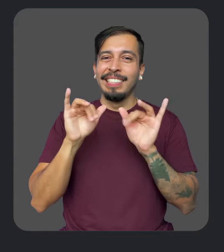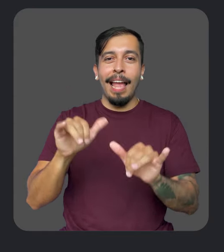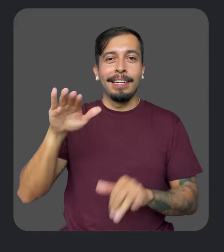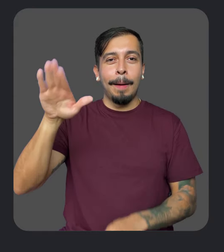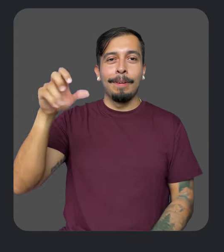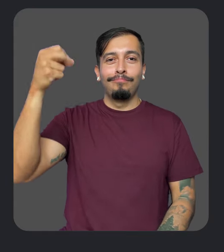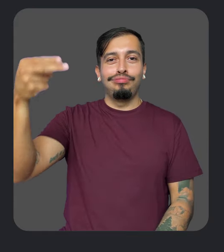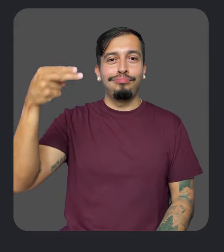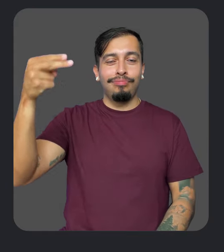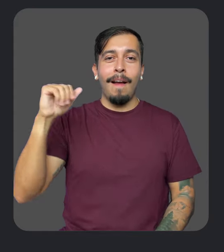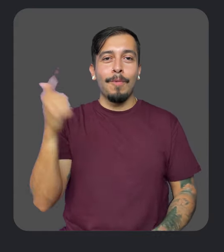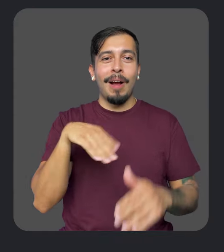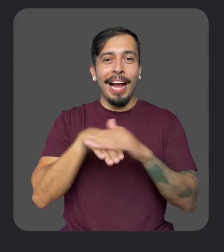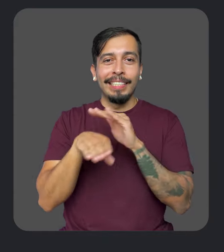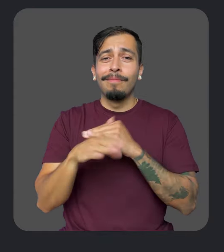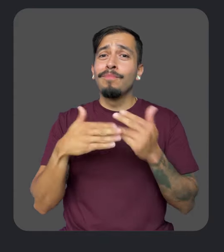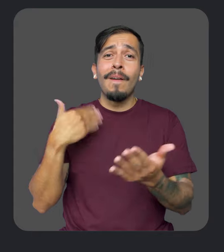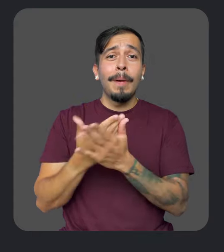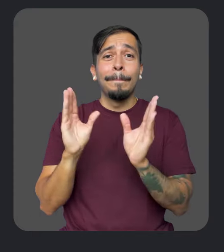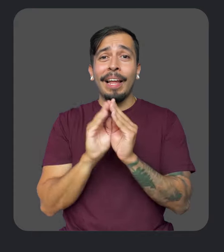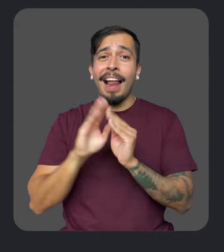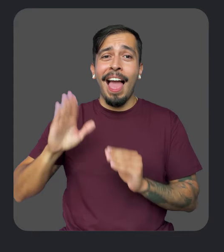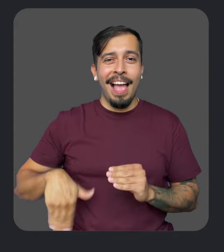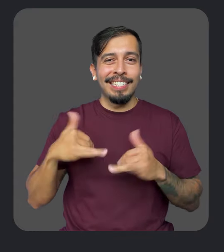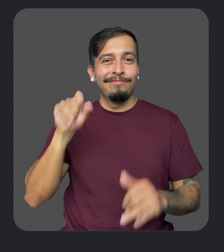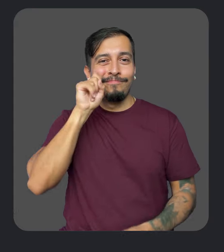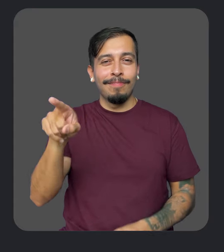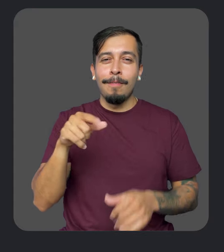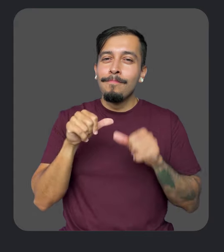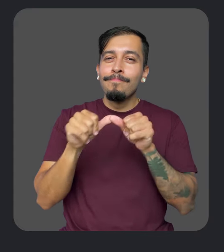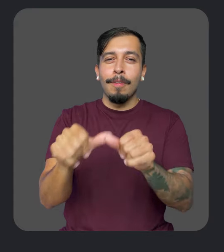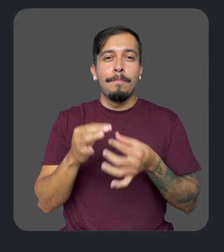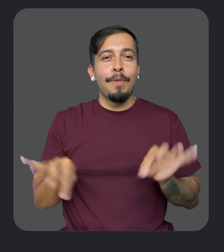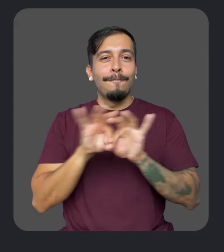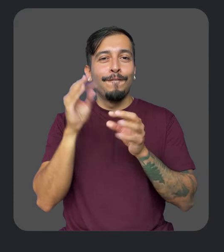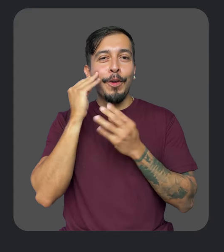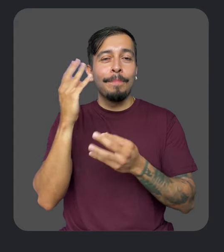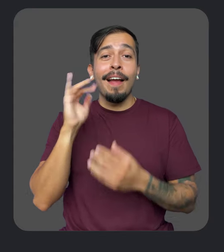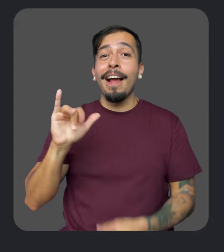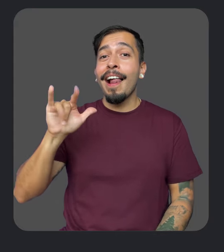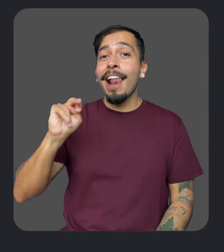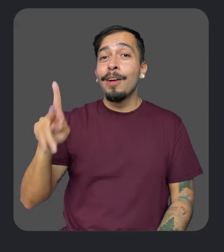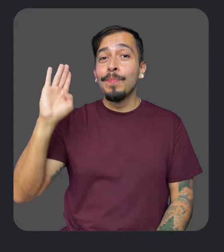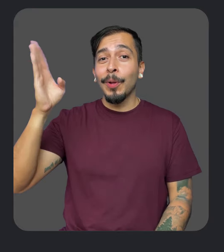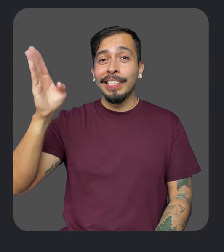for everyone to access, even if they joined the meeting late. So you can keep important information like links to presentations -